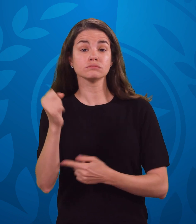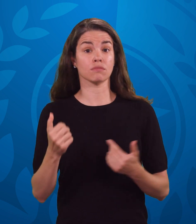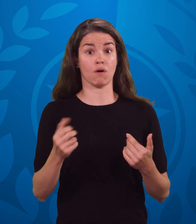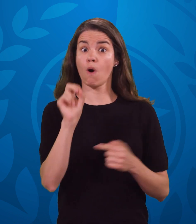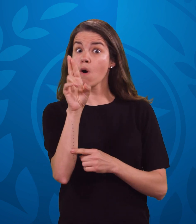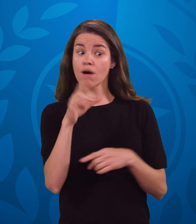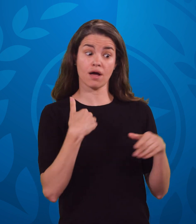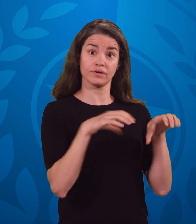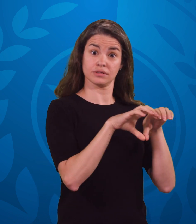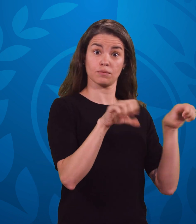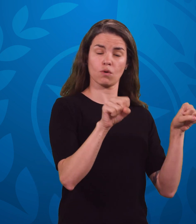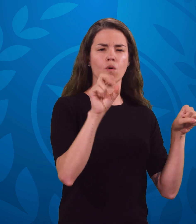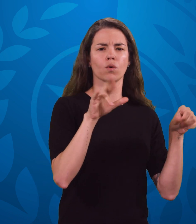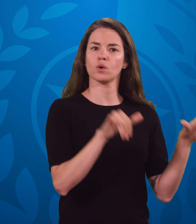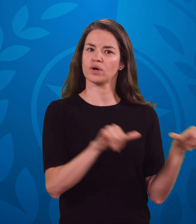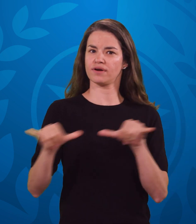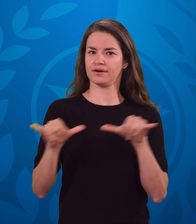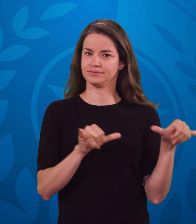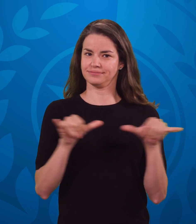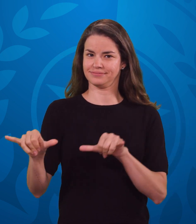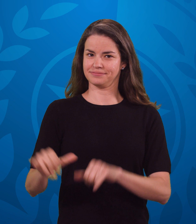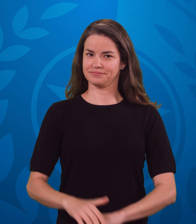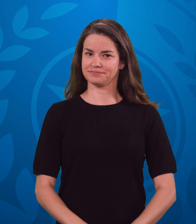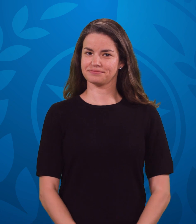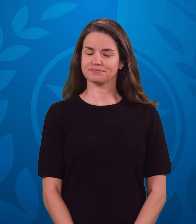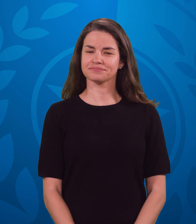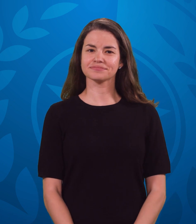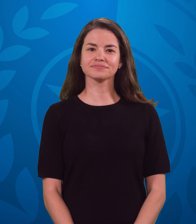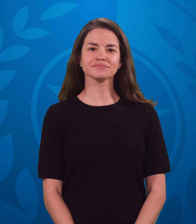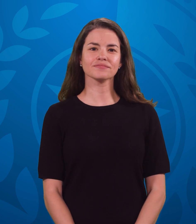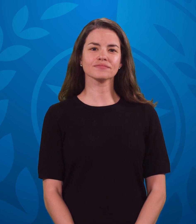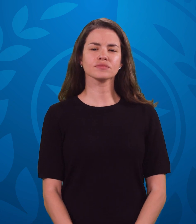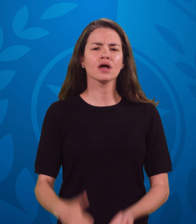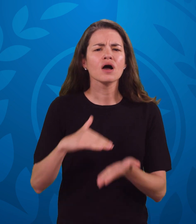being a senior in high school or of having been awarded a high school diploma or its equivalent.